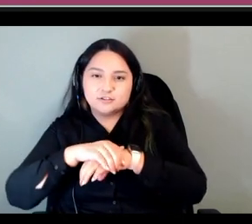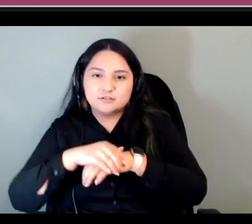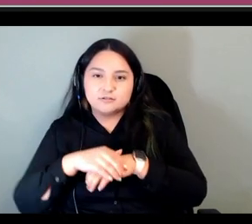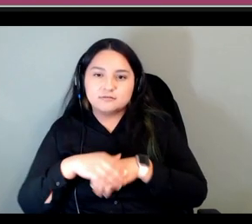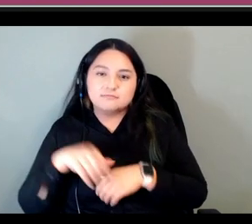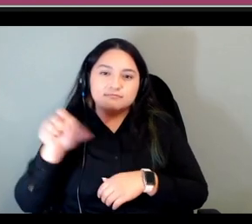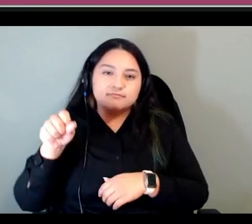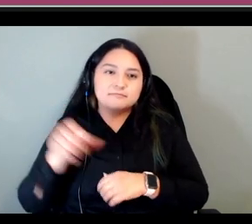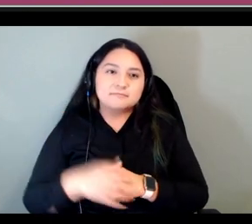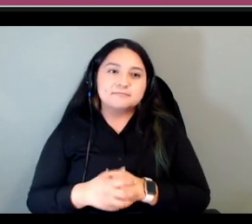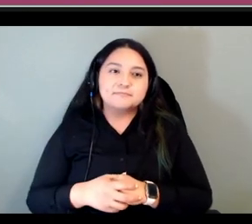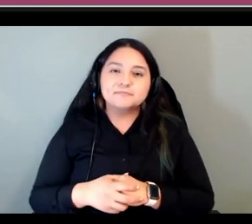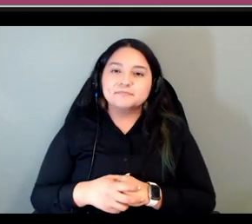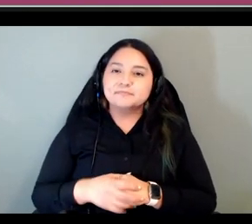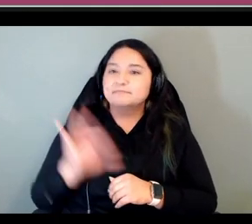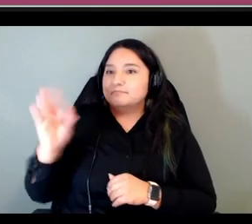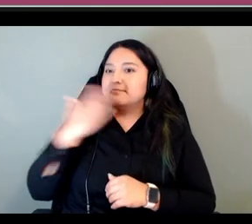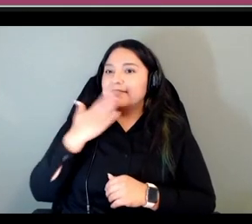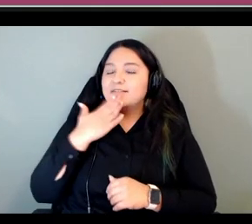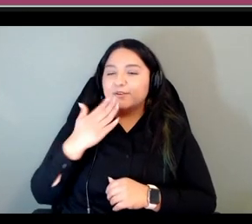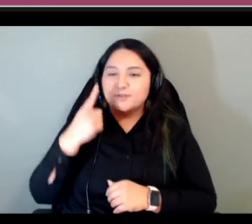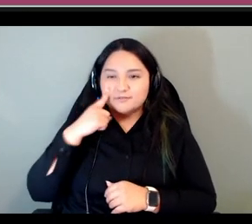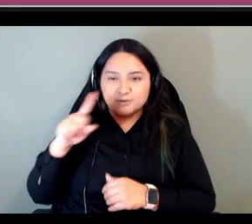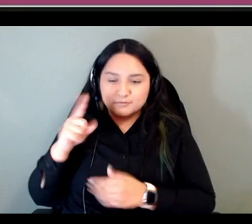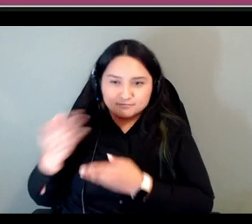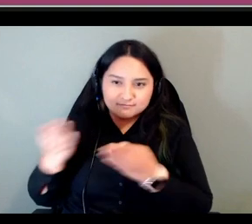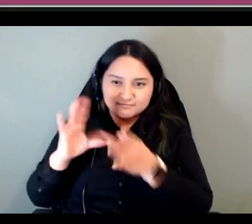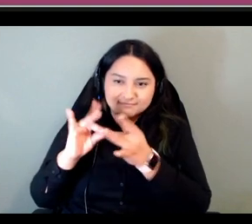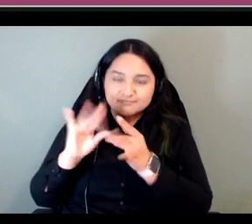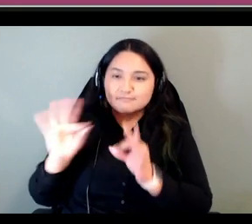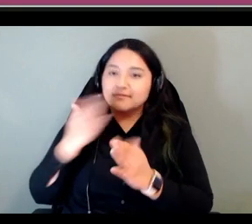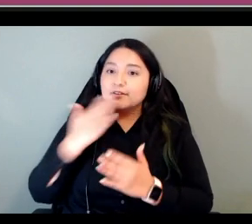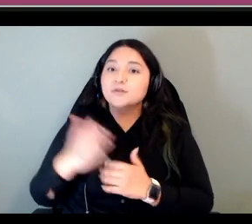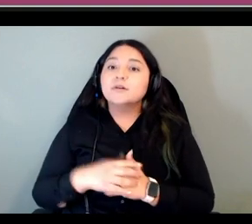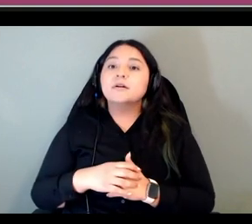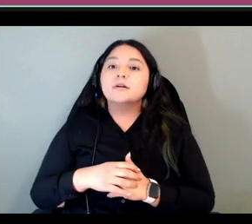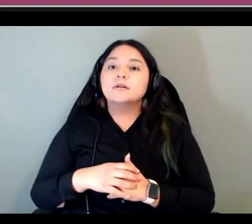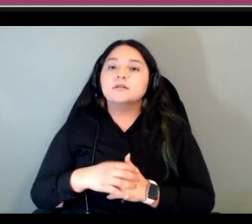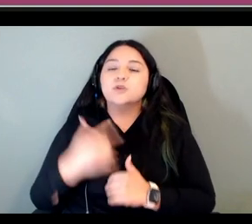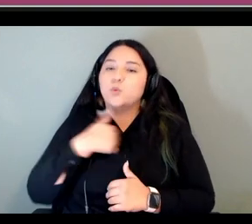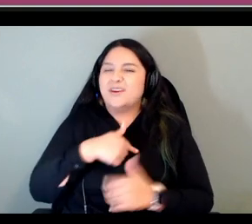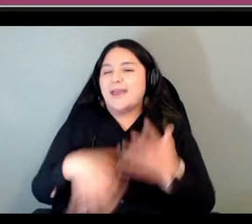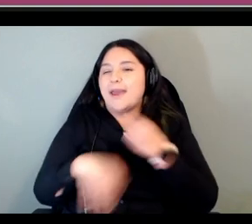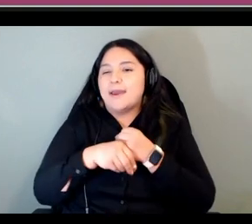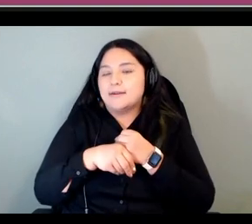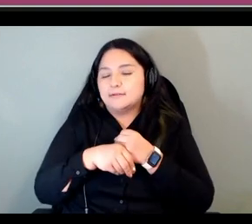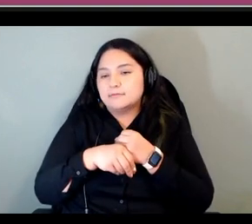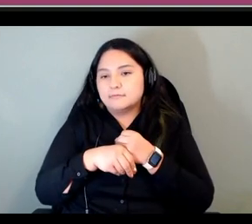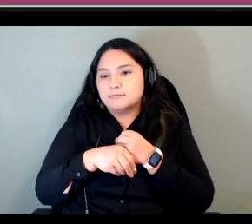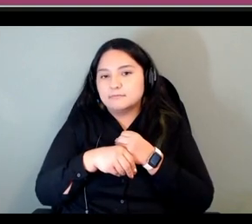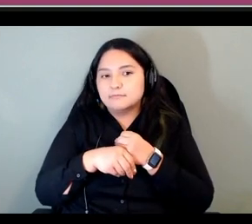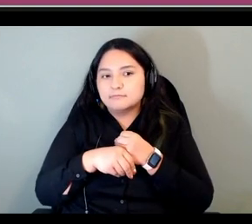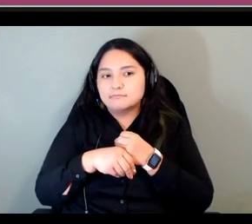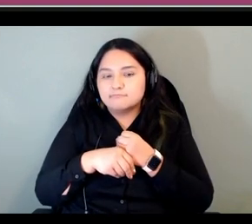simply point thank you thank you olivia yeah and so um we just added some um some communicative